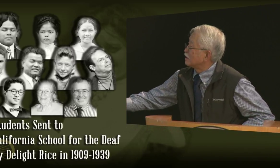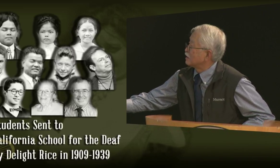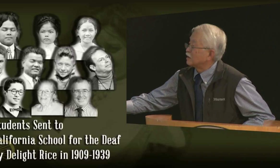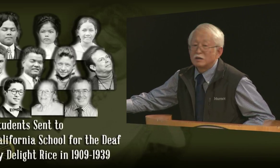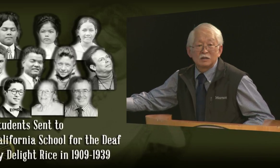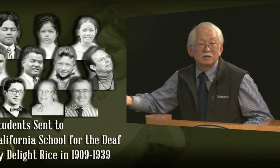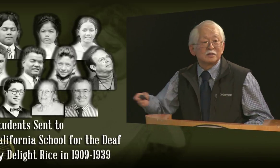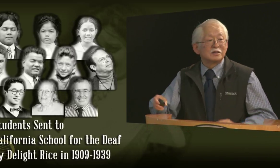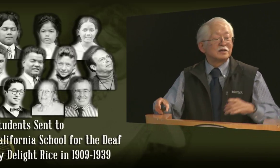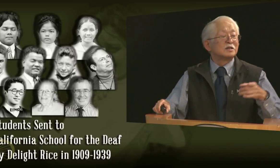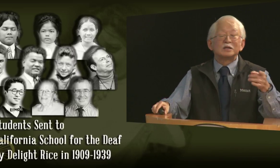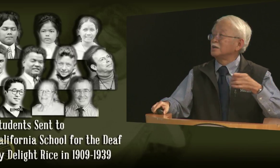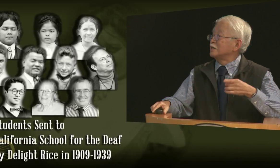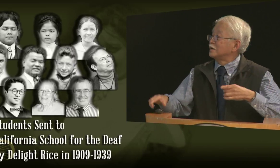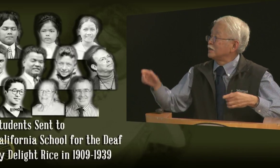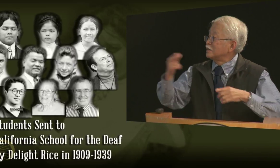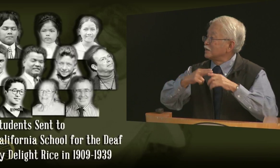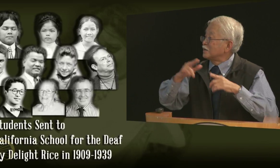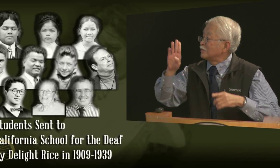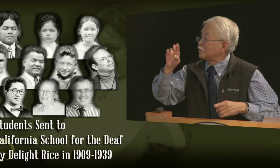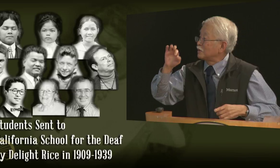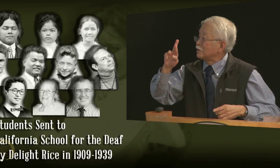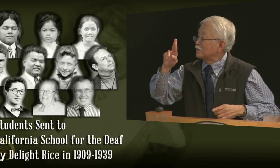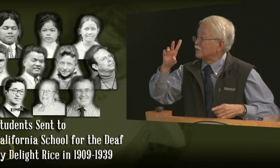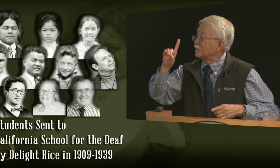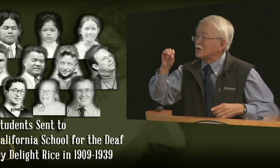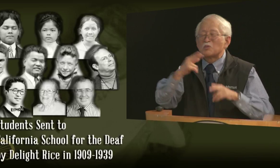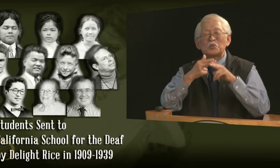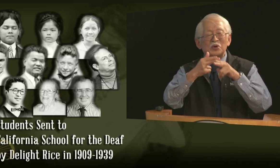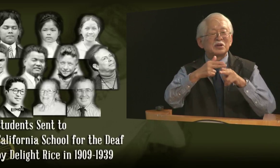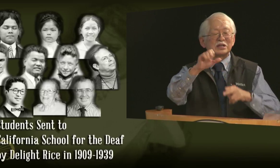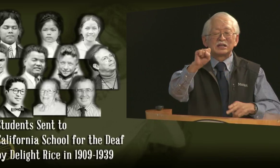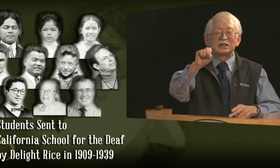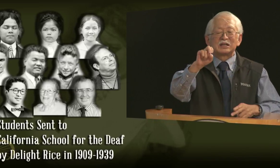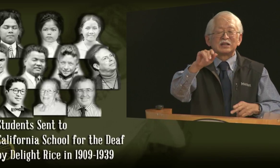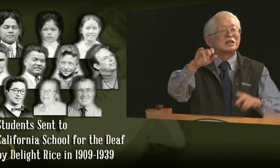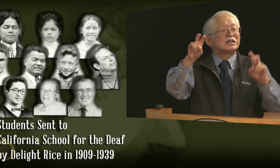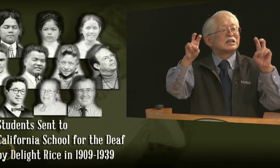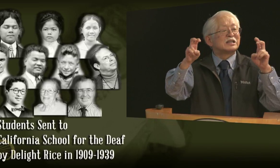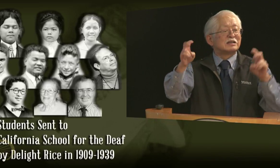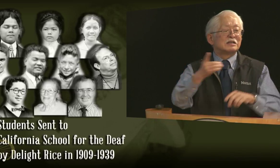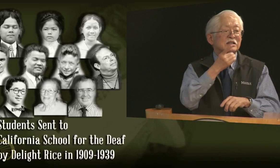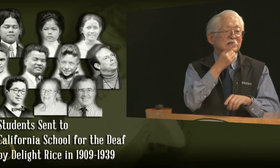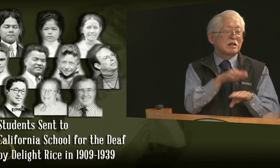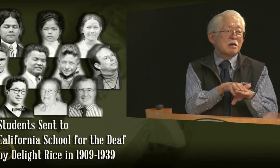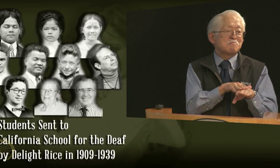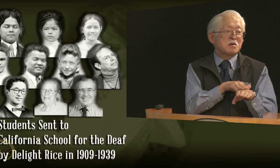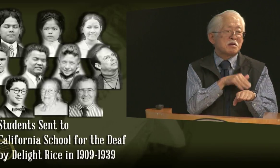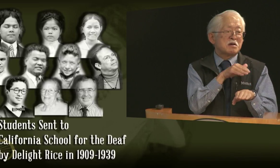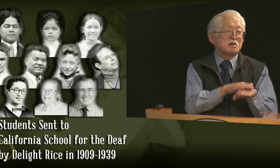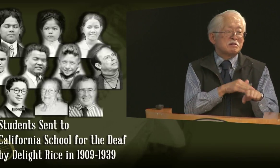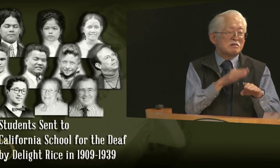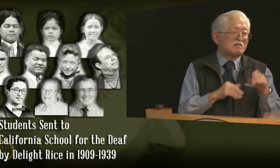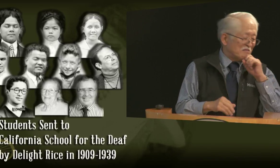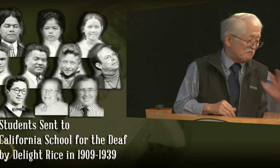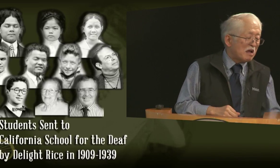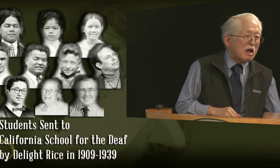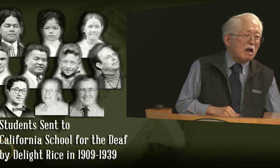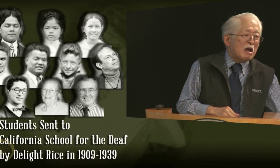Some of these faces you may recognize on the slide. Bernardo was, I hate to say this, but: